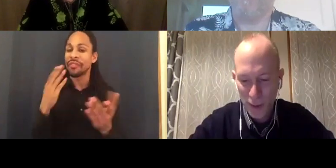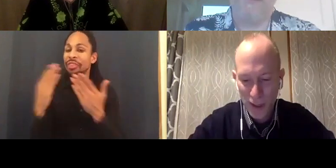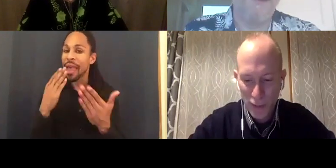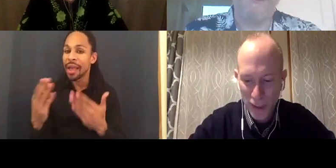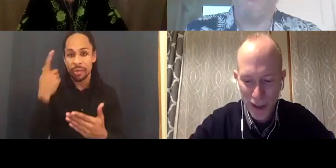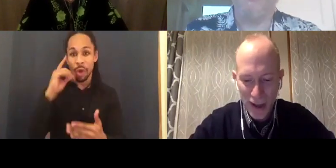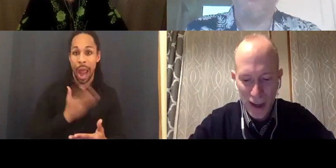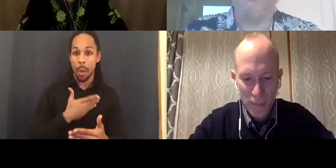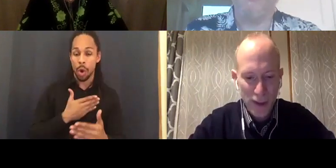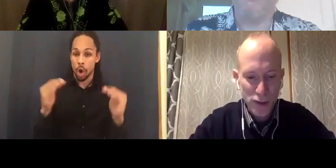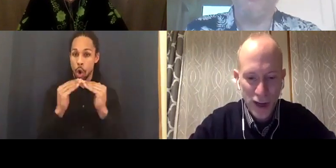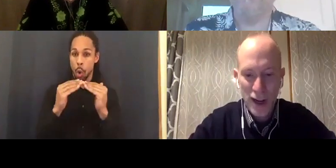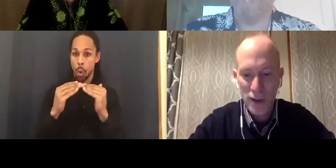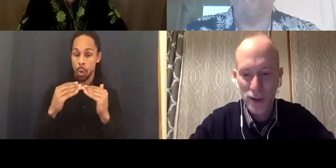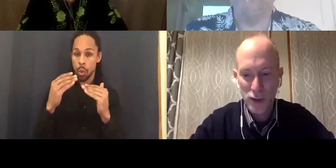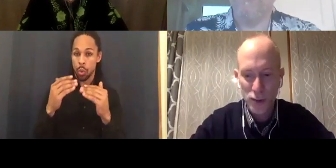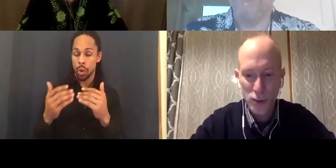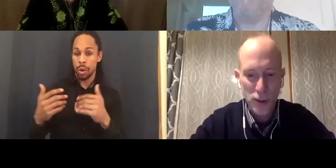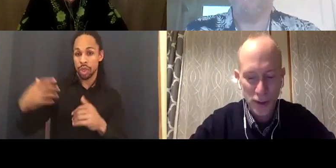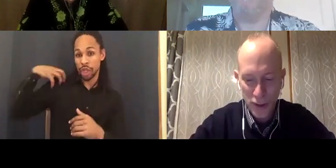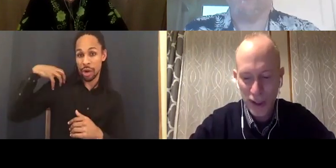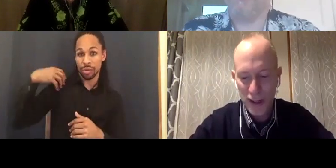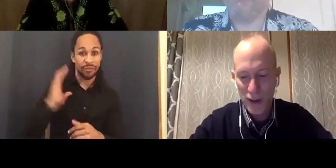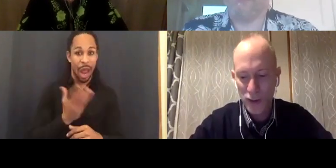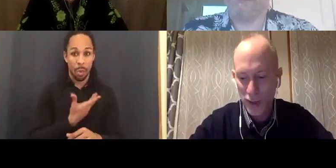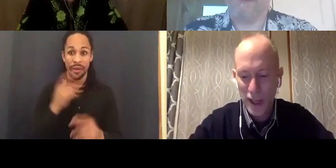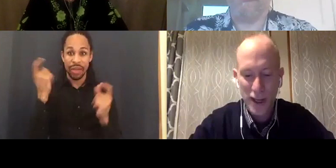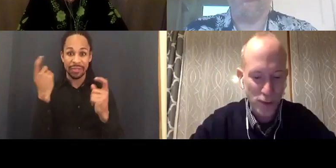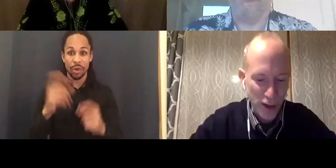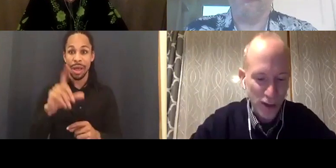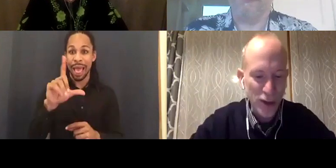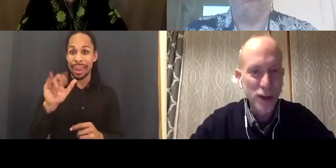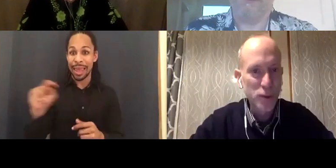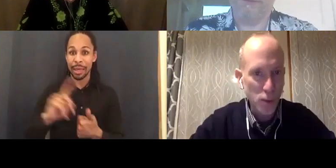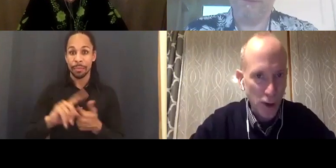Big shout out to Lynn, Jordana, Michelle who are watching.